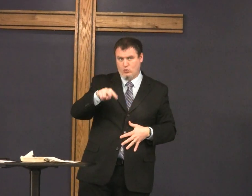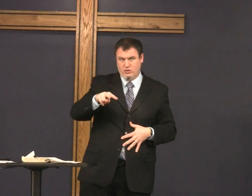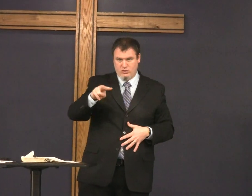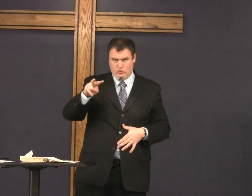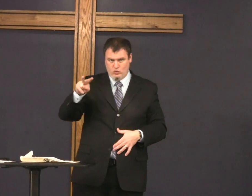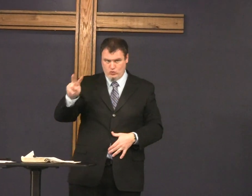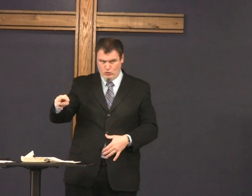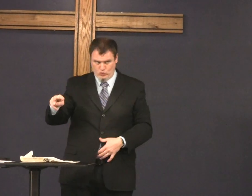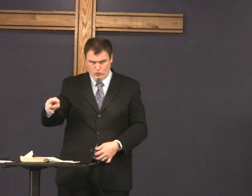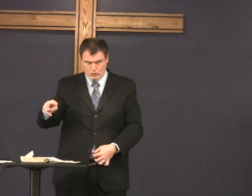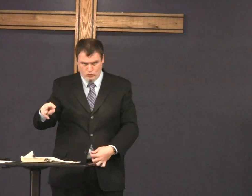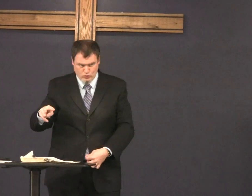go to chapter 22.